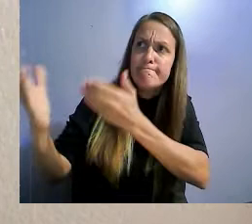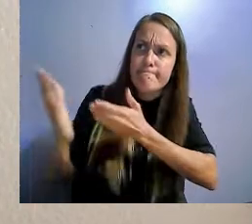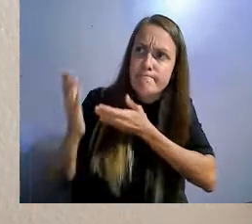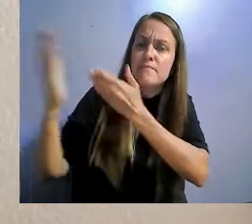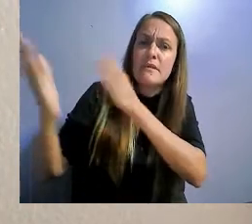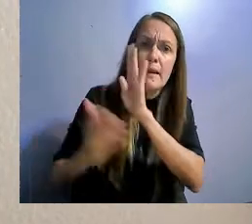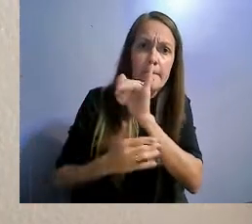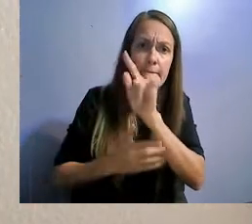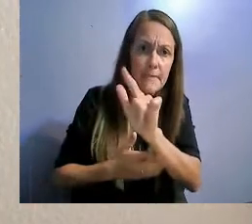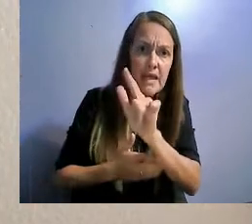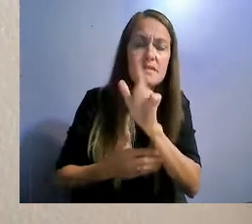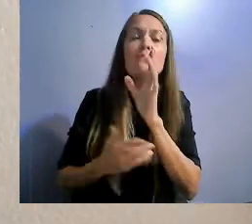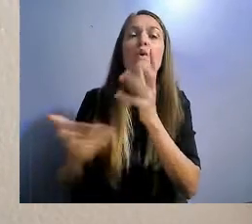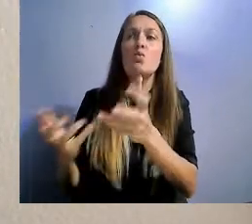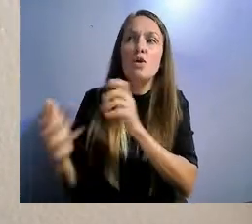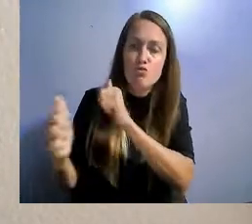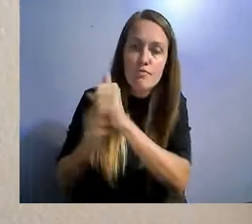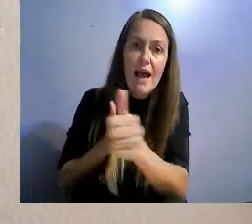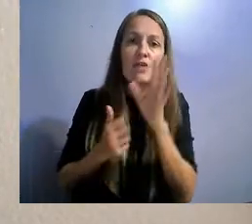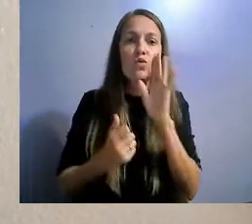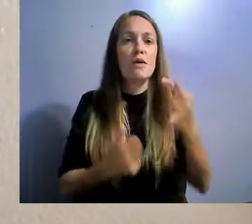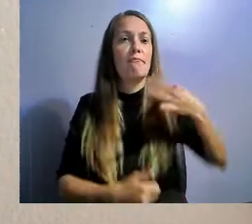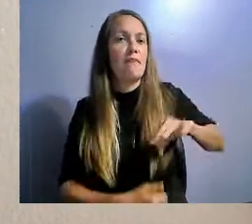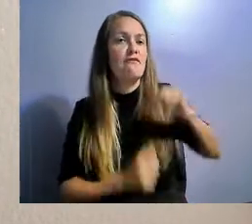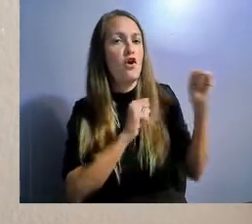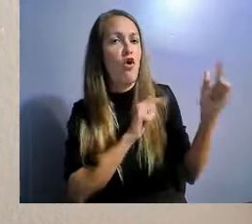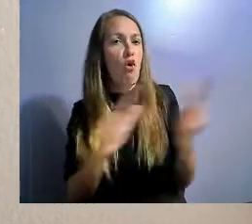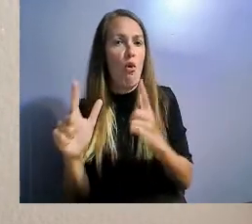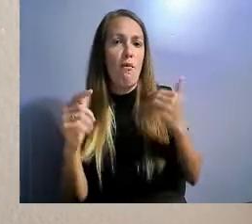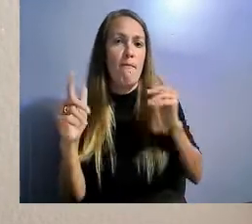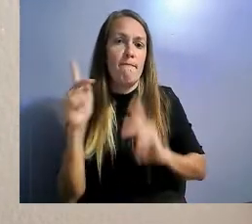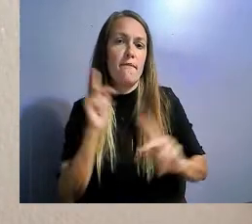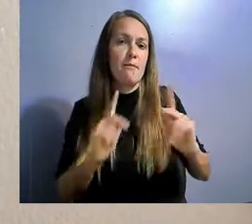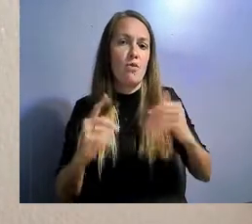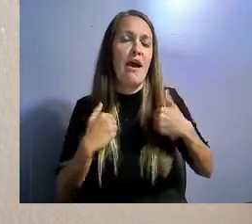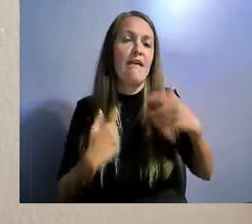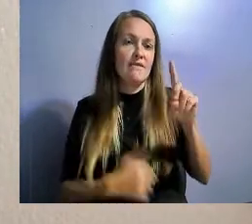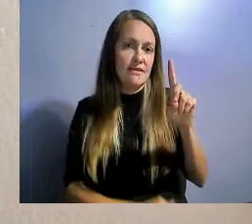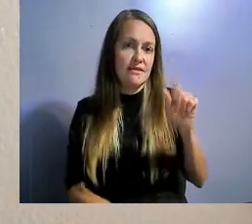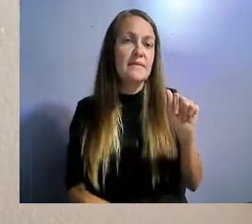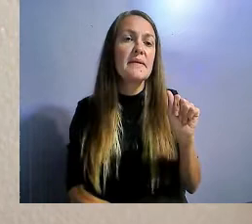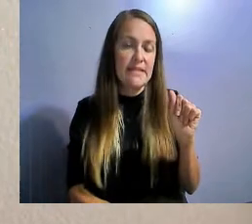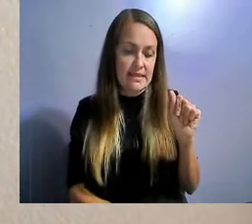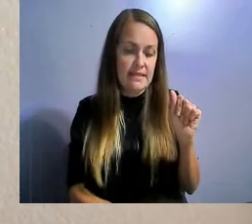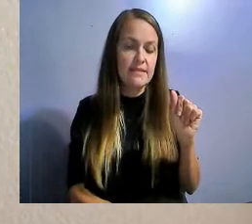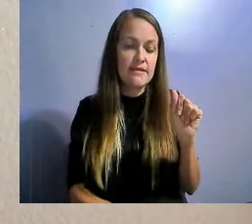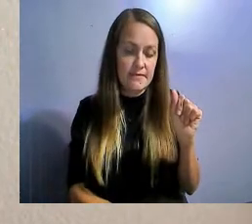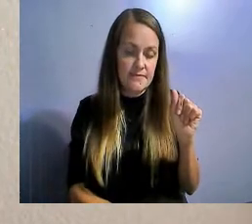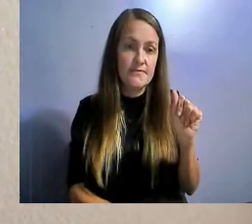disabilities and family members with disabilities.